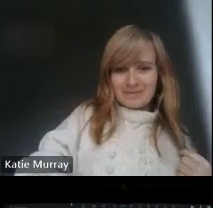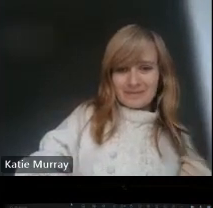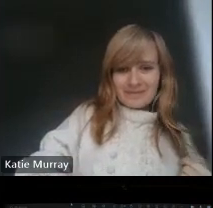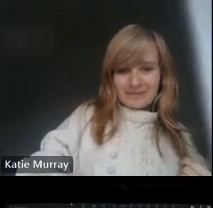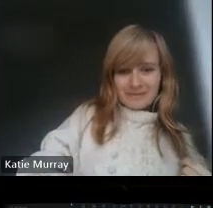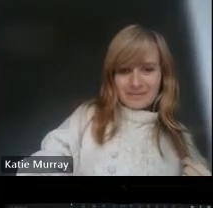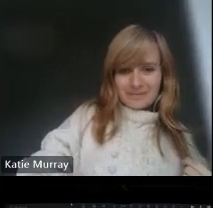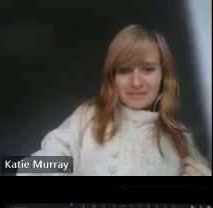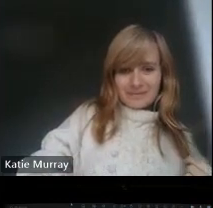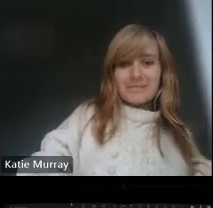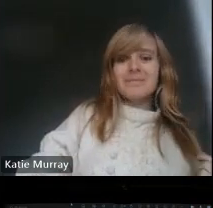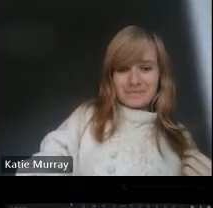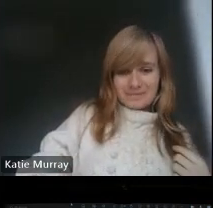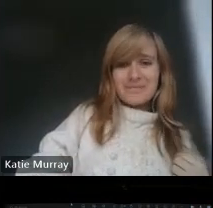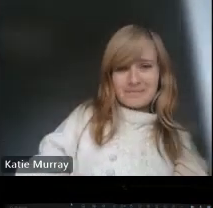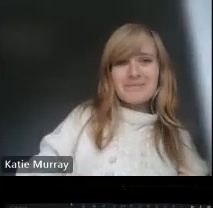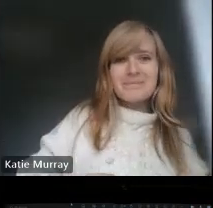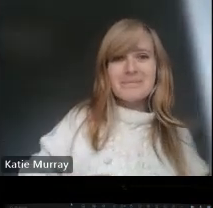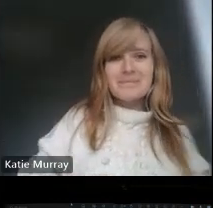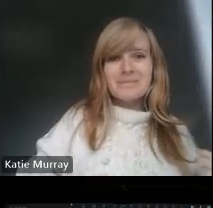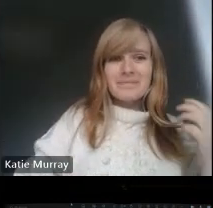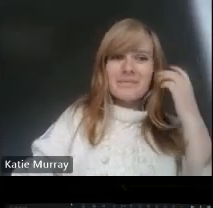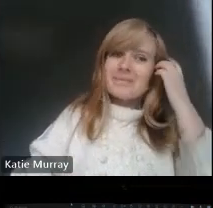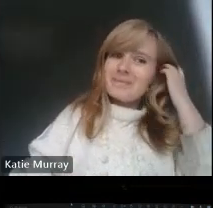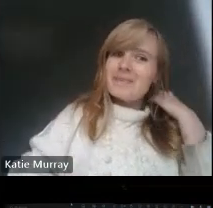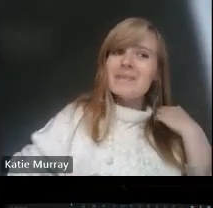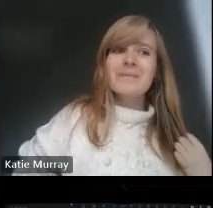up table for the workshops so we'll just pop that on a bit of paper there if that's that's hope we